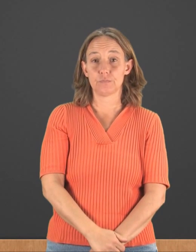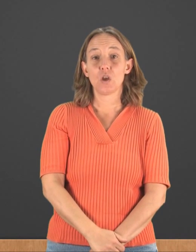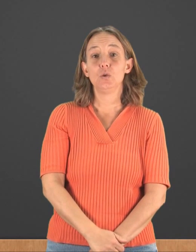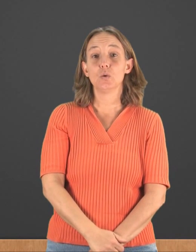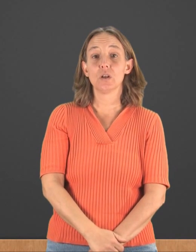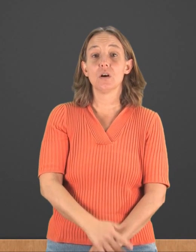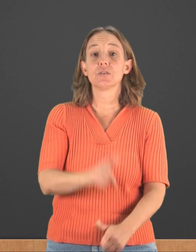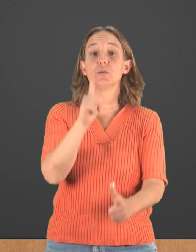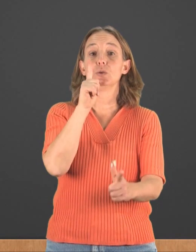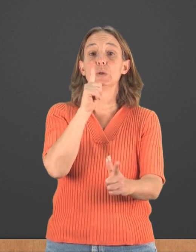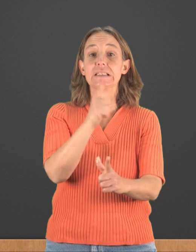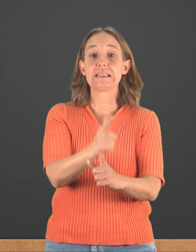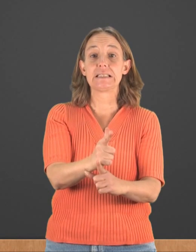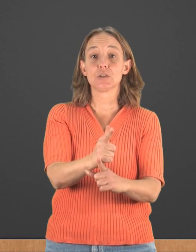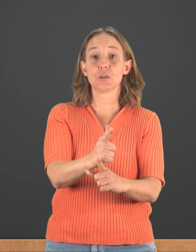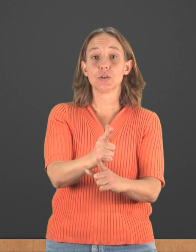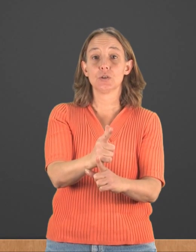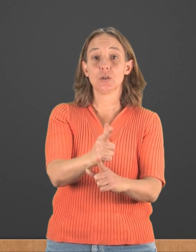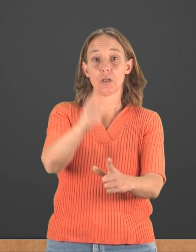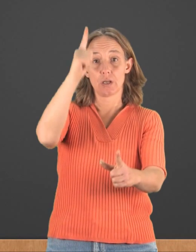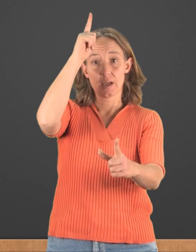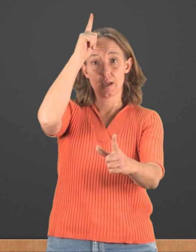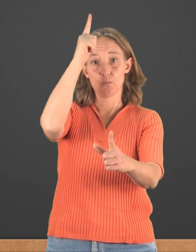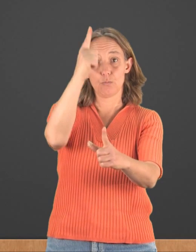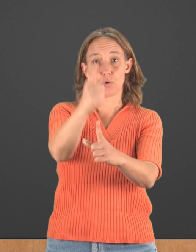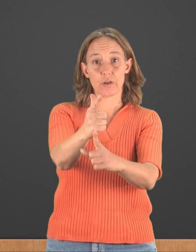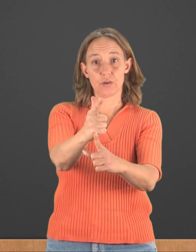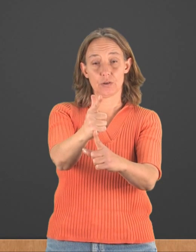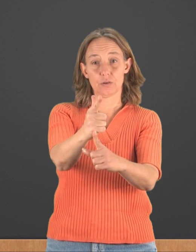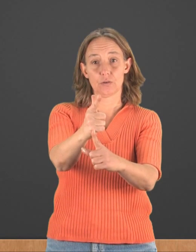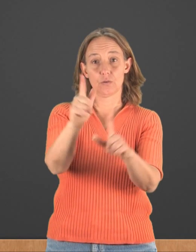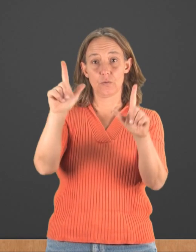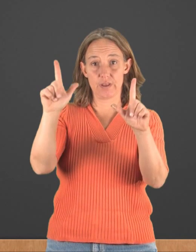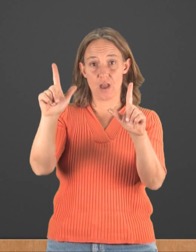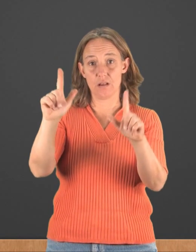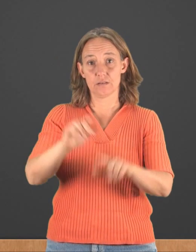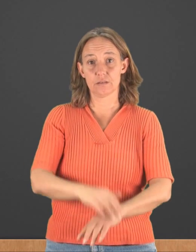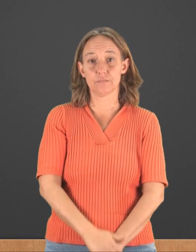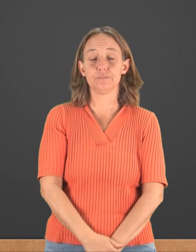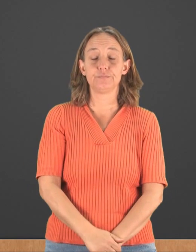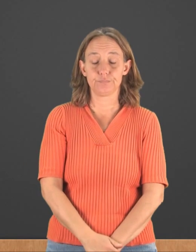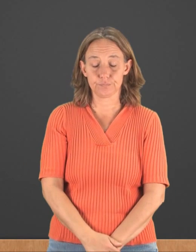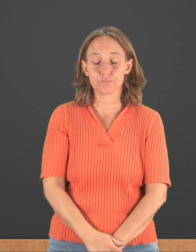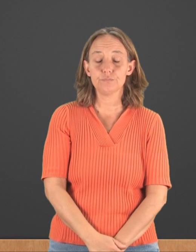You can also do "sister" and brother with "L's"